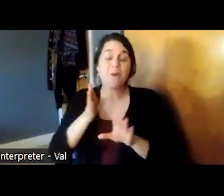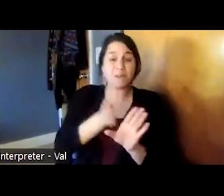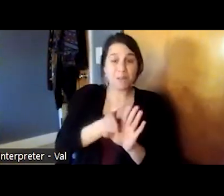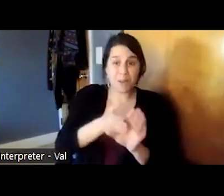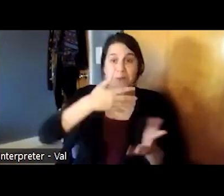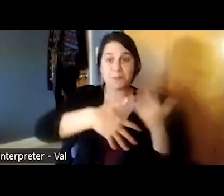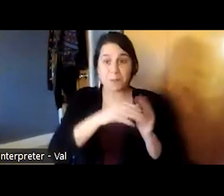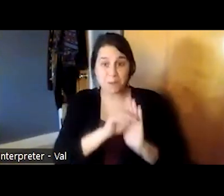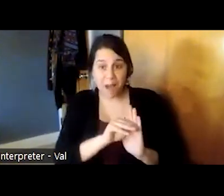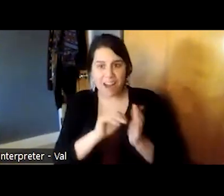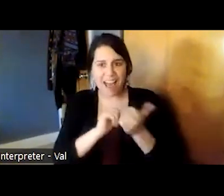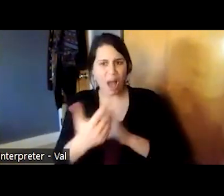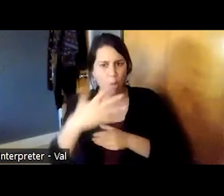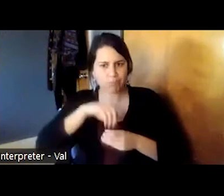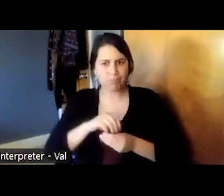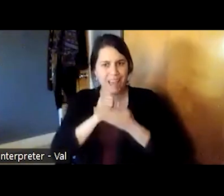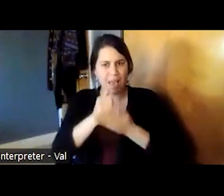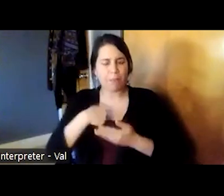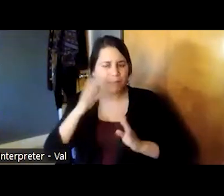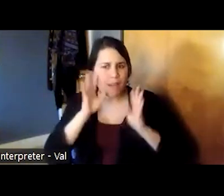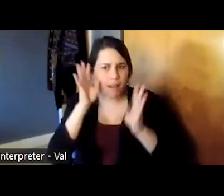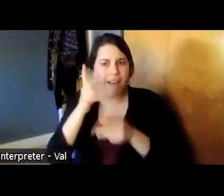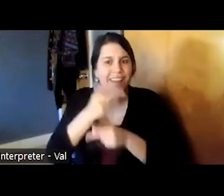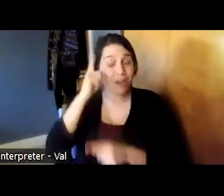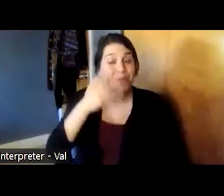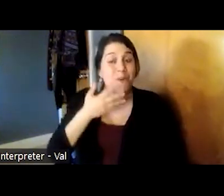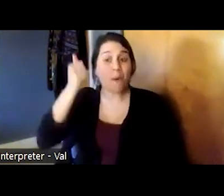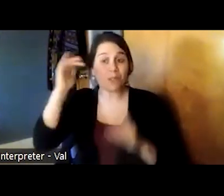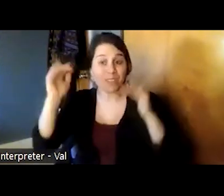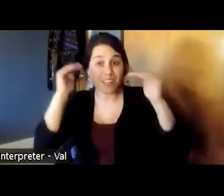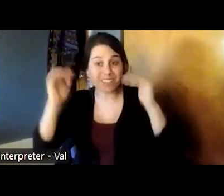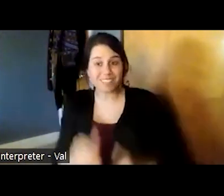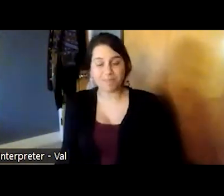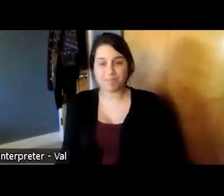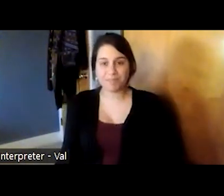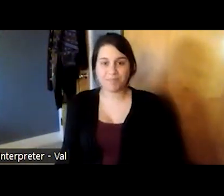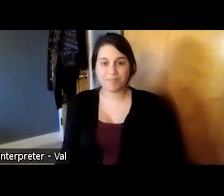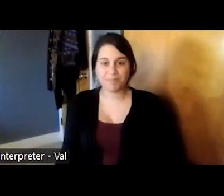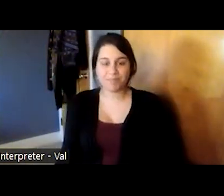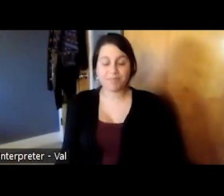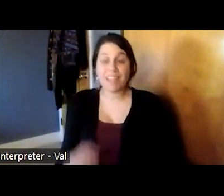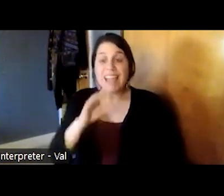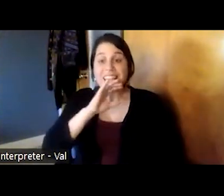innovative ways to care for older adults excellence in geriatric care is multi and